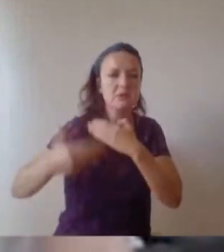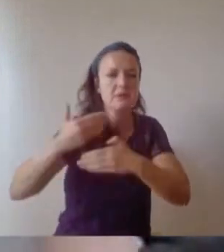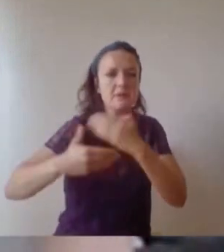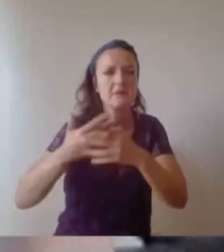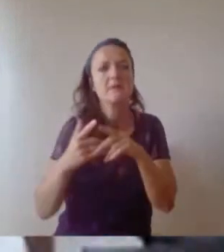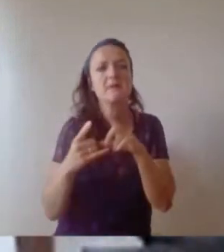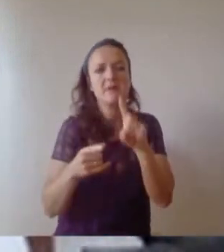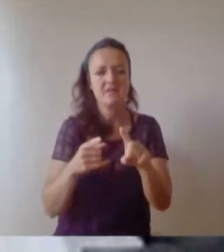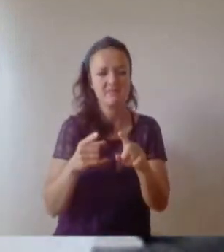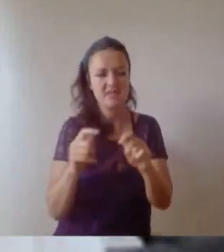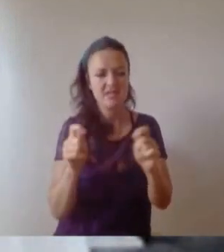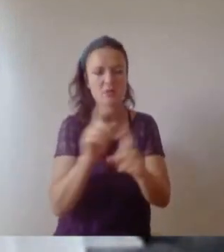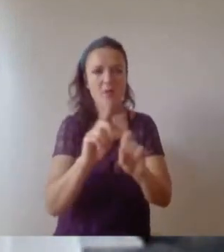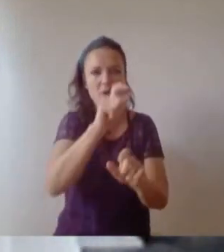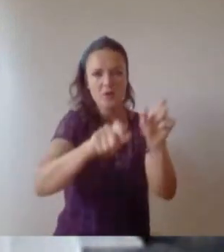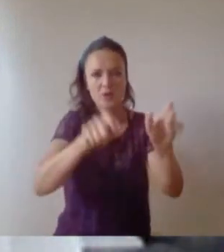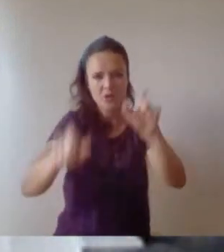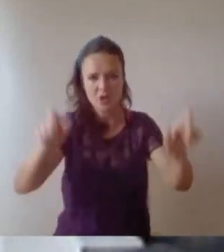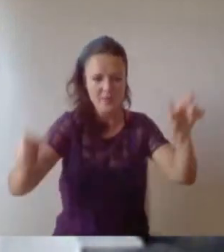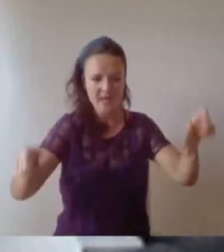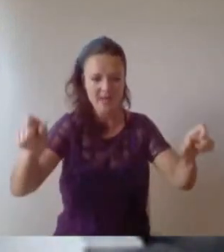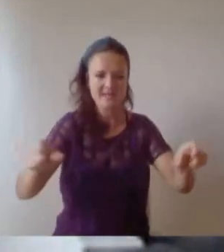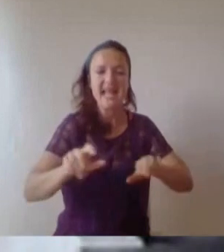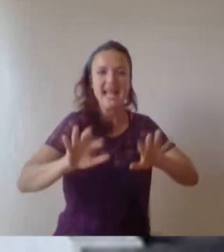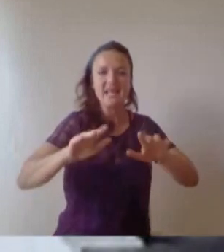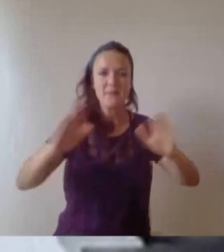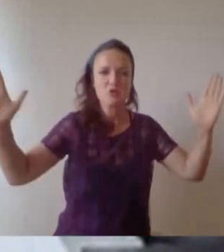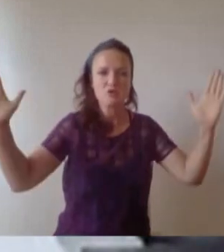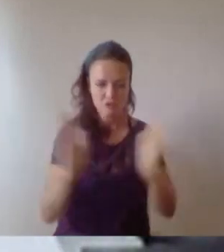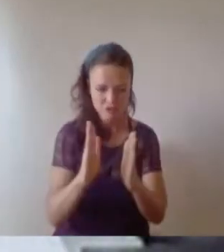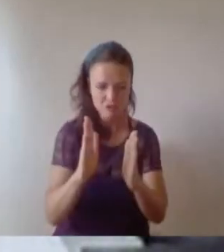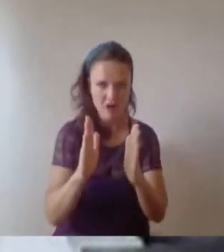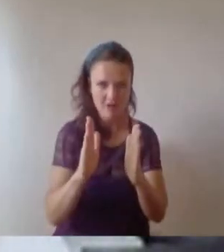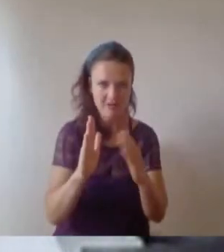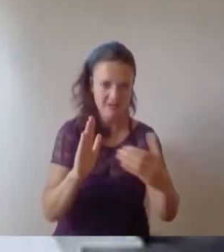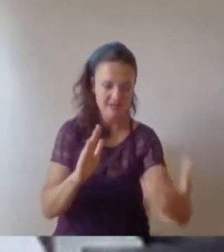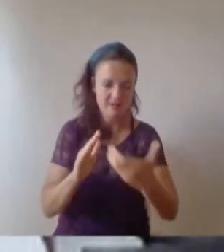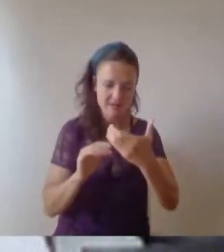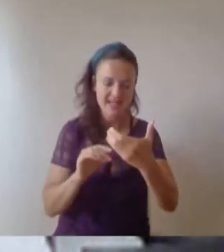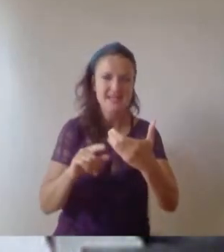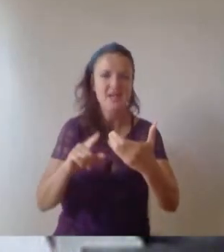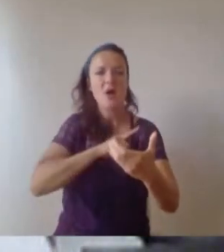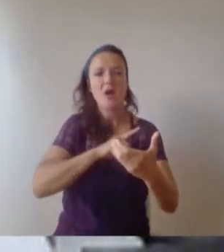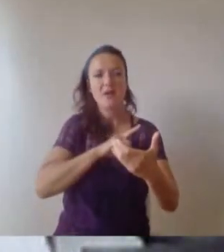the size of the keyboard and that's why I've decided to try and change it, but i'm already looking ahead to those next challenges